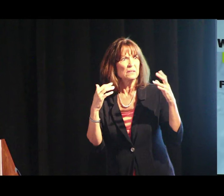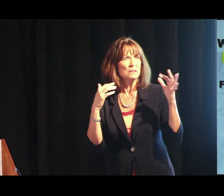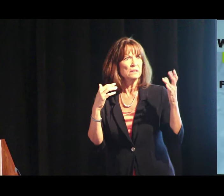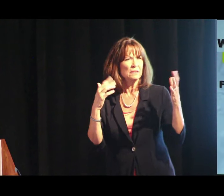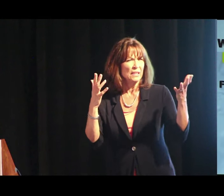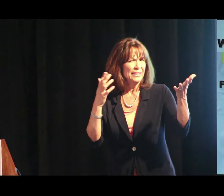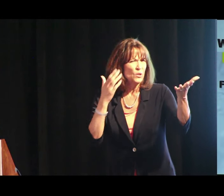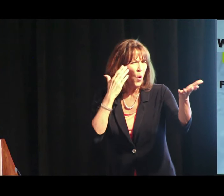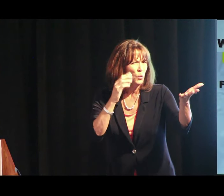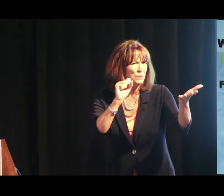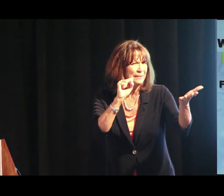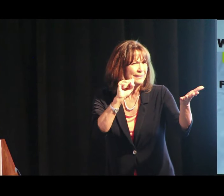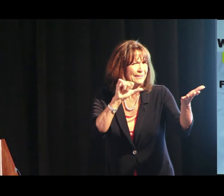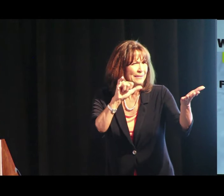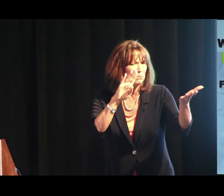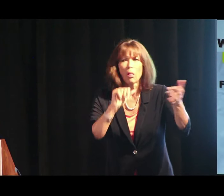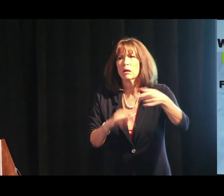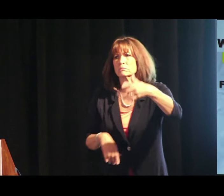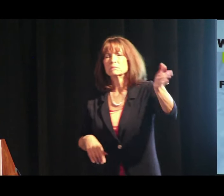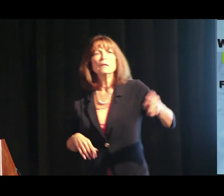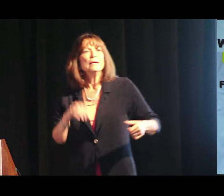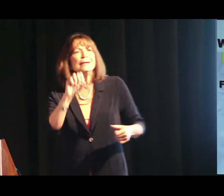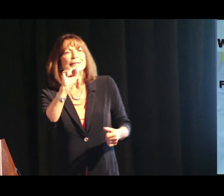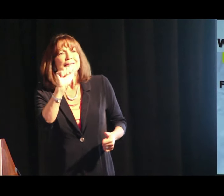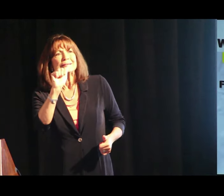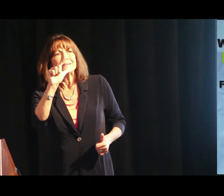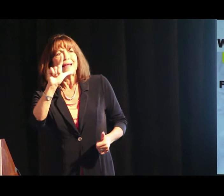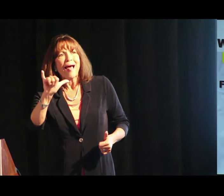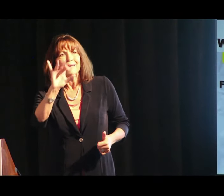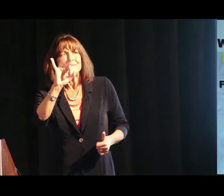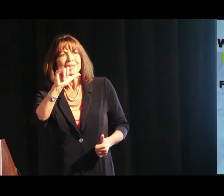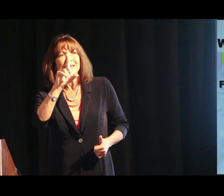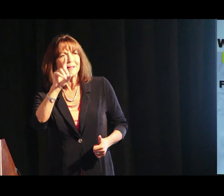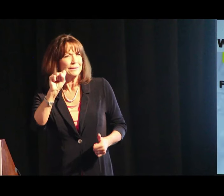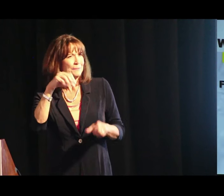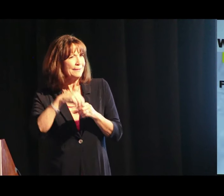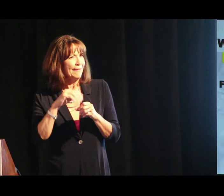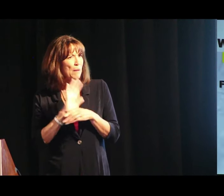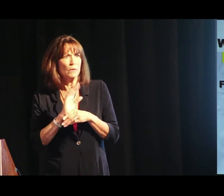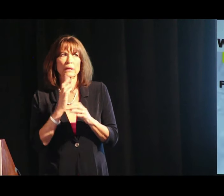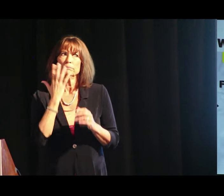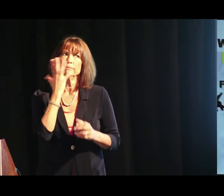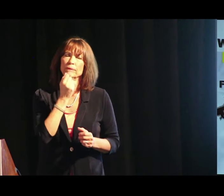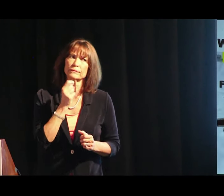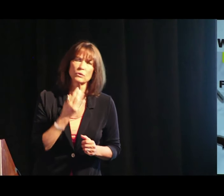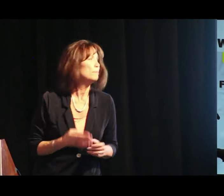You all know Sybil? Sally Field played her in that movie. She did a beautiful job.